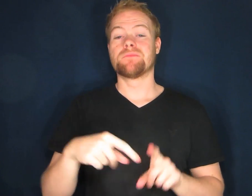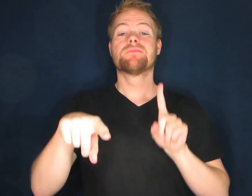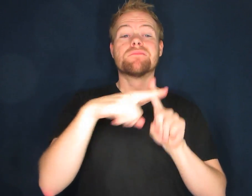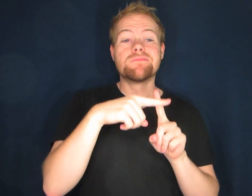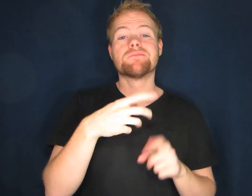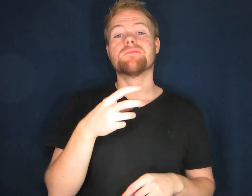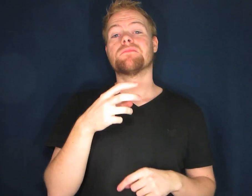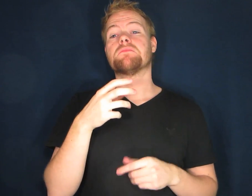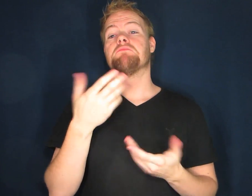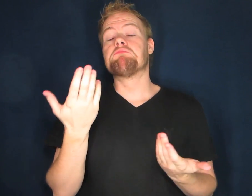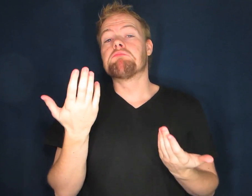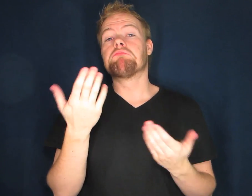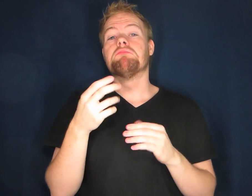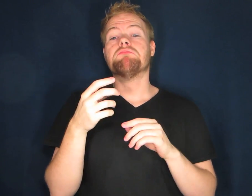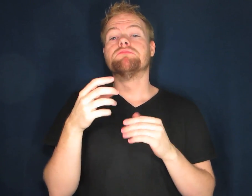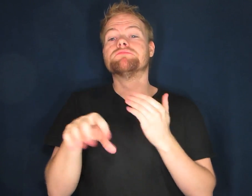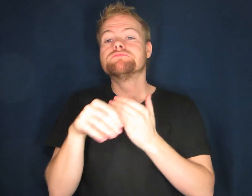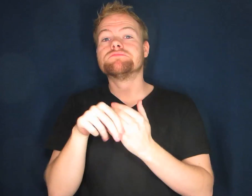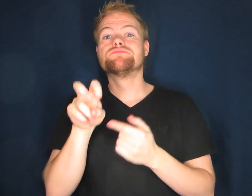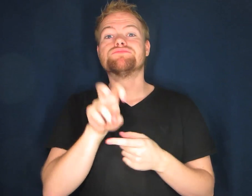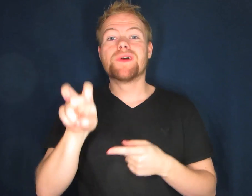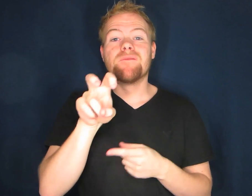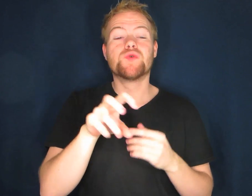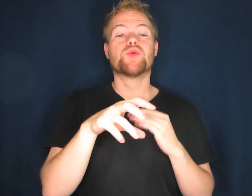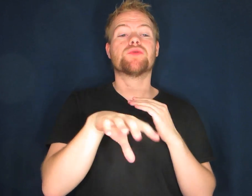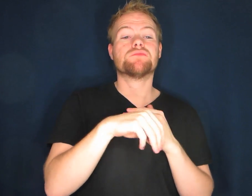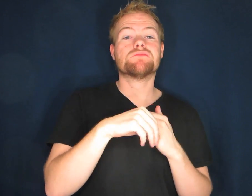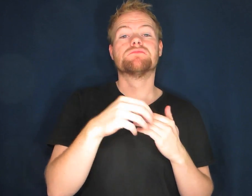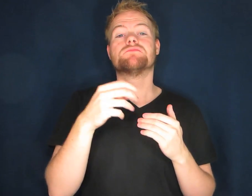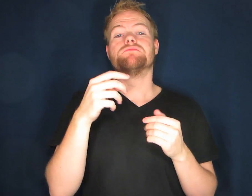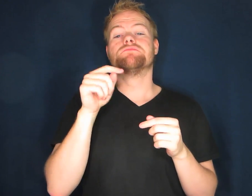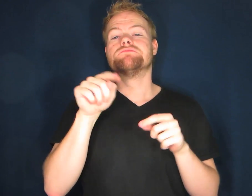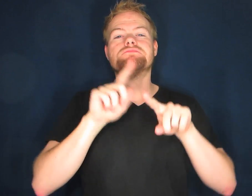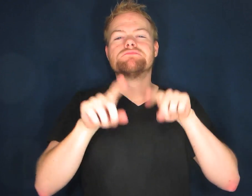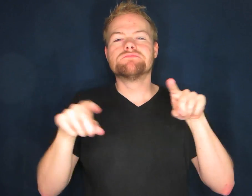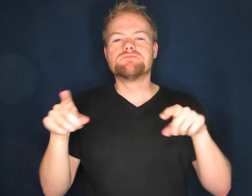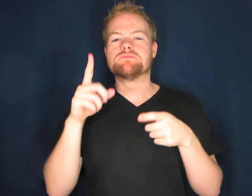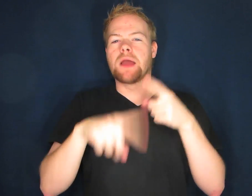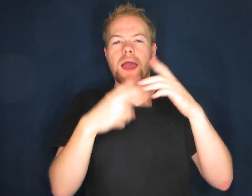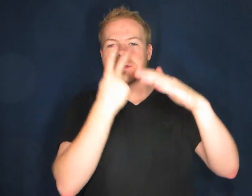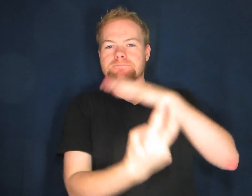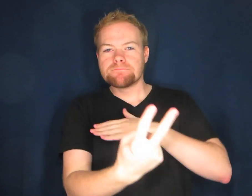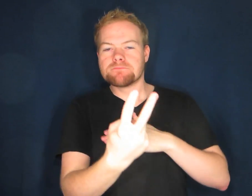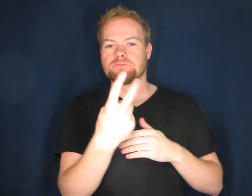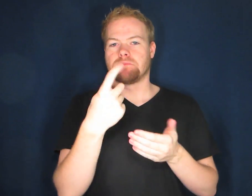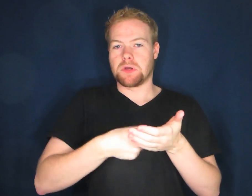Plus, additional travel, additional miscellaneous unforeseeable costs.